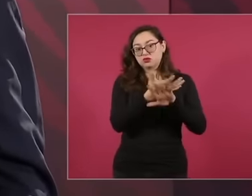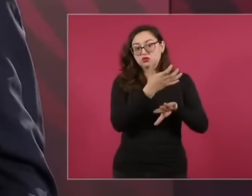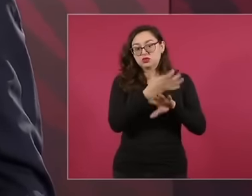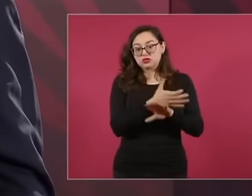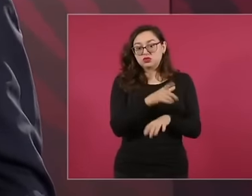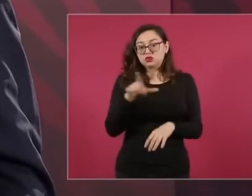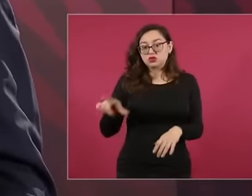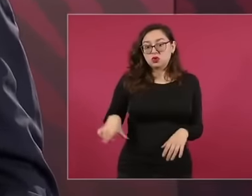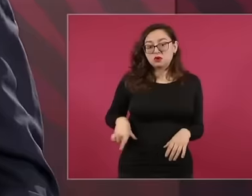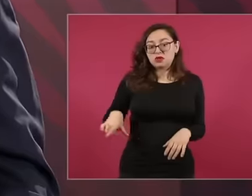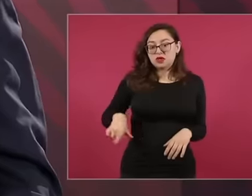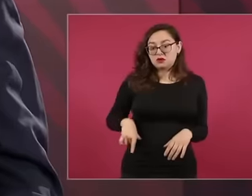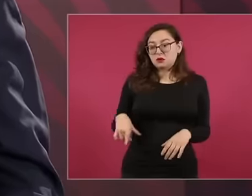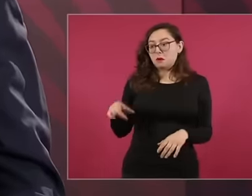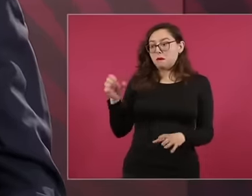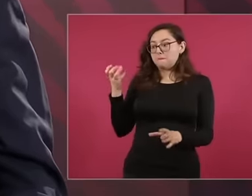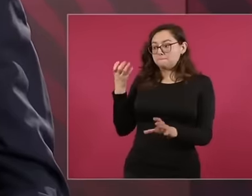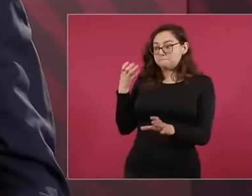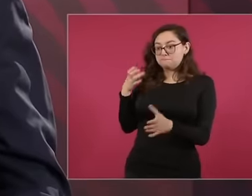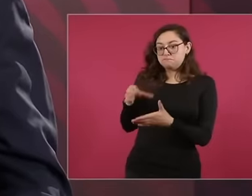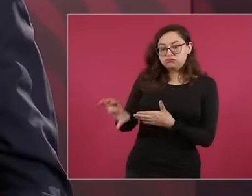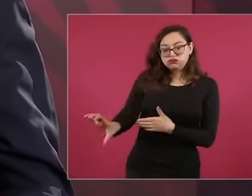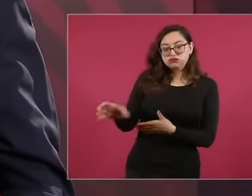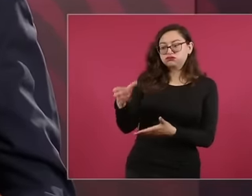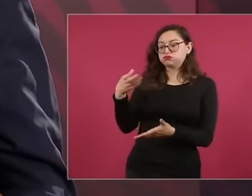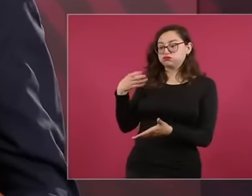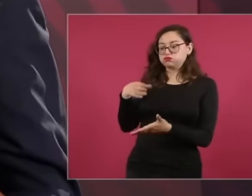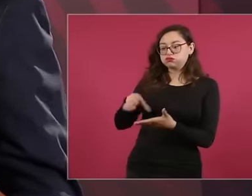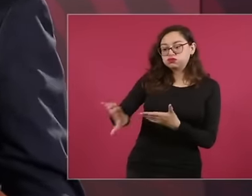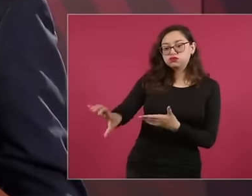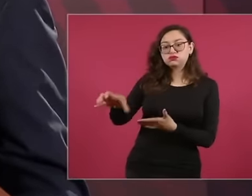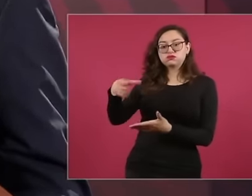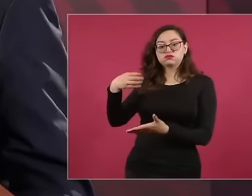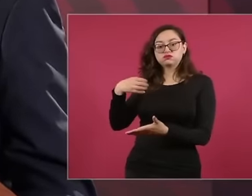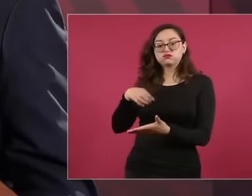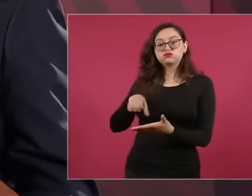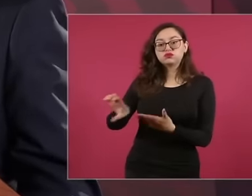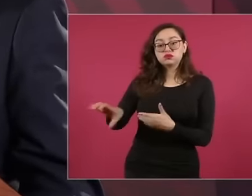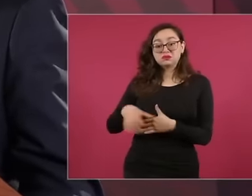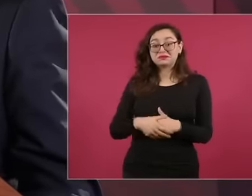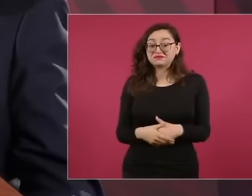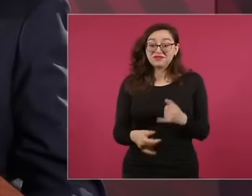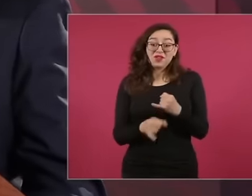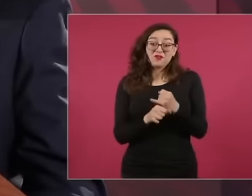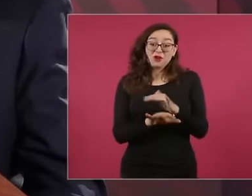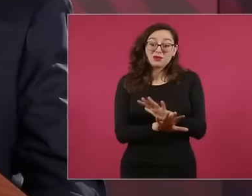because it is in the public domain, nothing more than that they are not